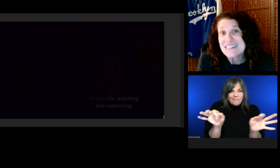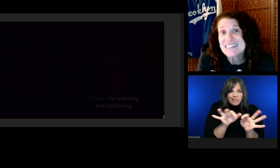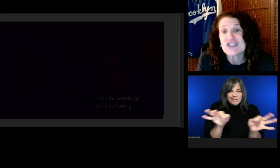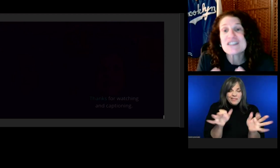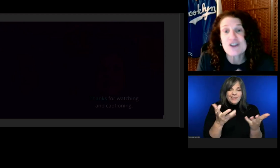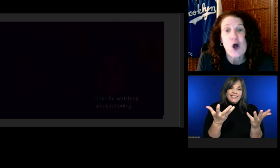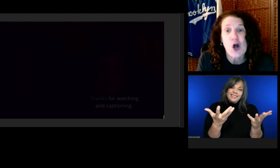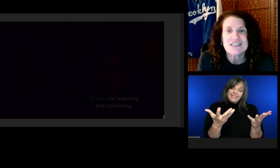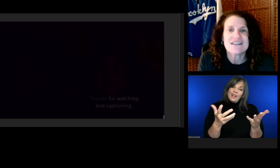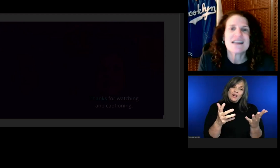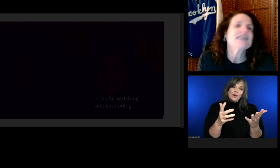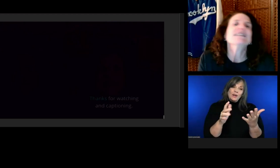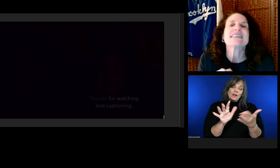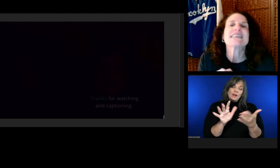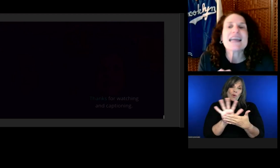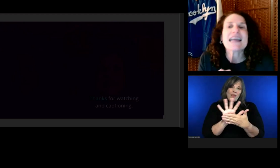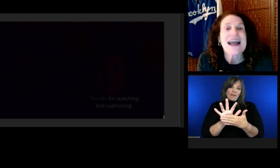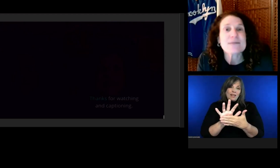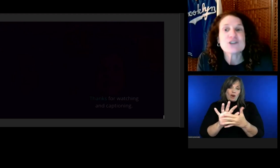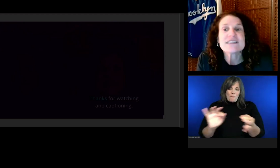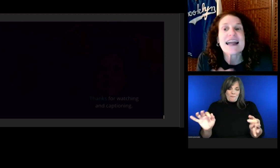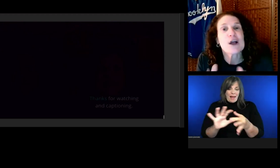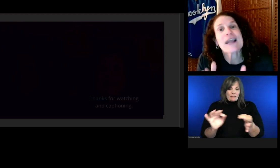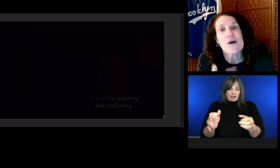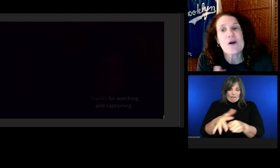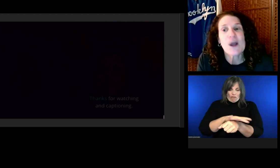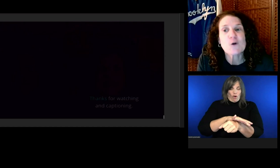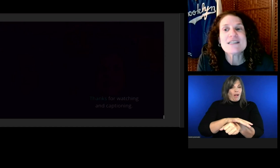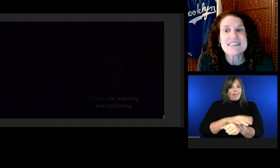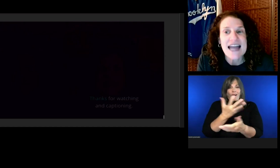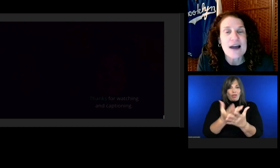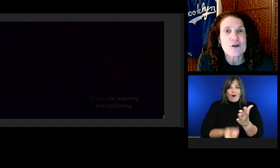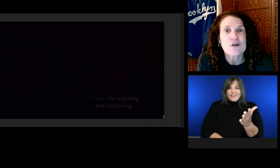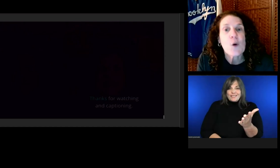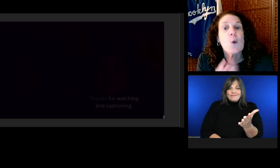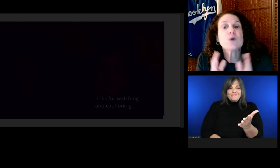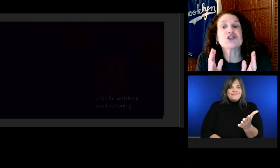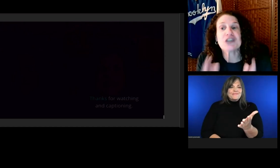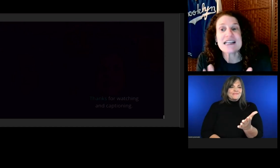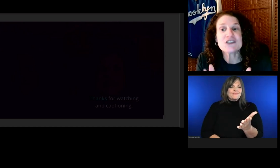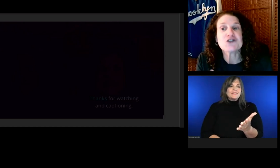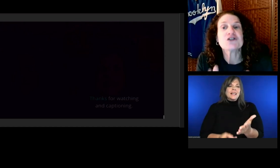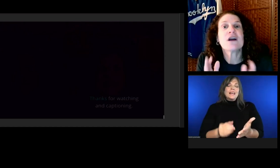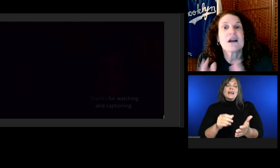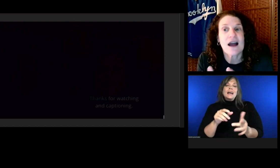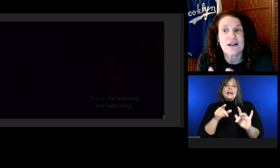As a result, the video's message is lost.